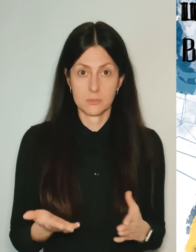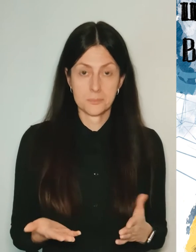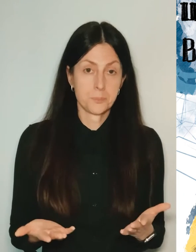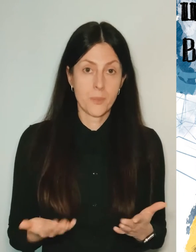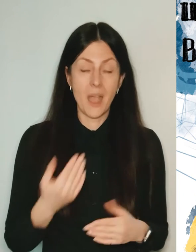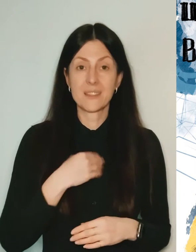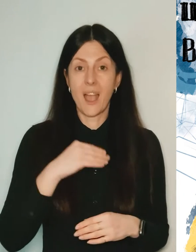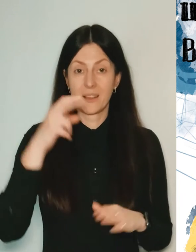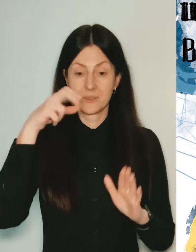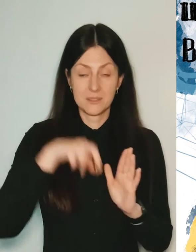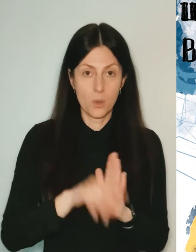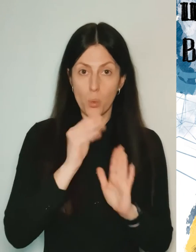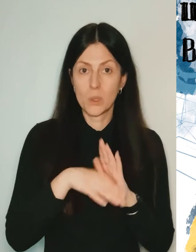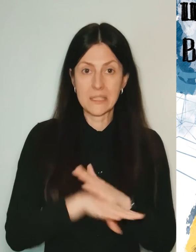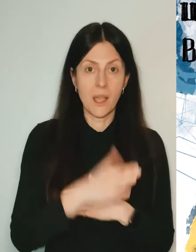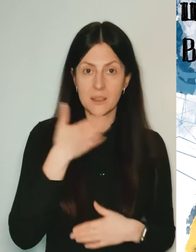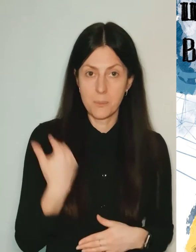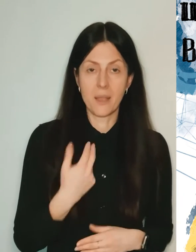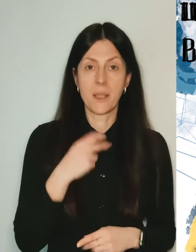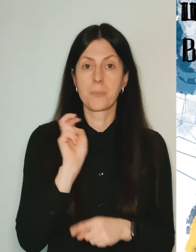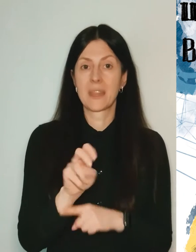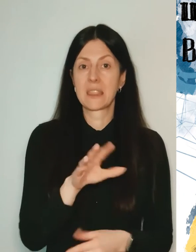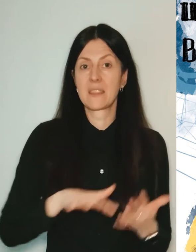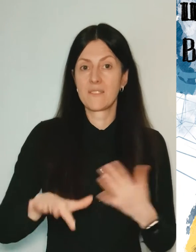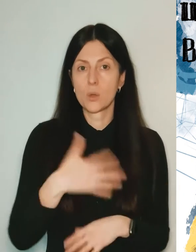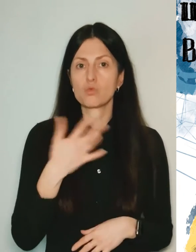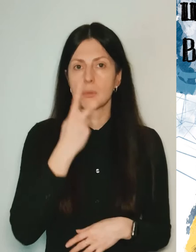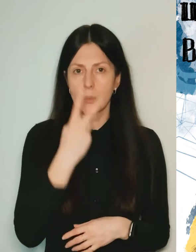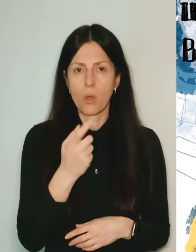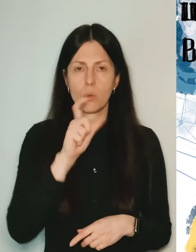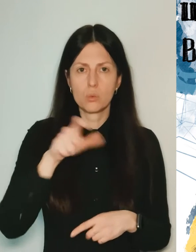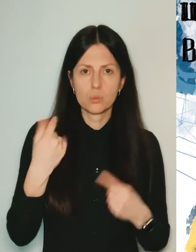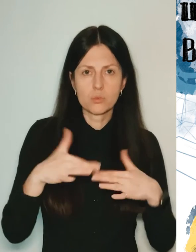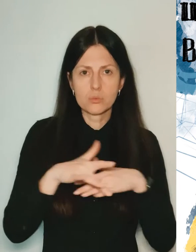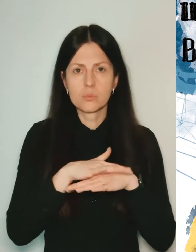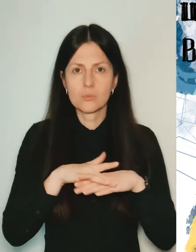And I go down - there is no shelter, I go into the yard, I see a small crowd, it's dawn, I remind you, and I can not find a shelter.